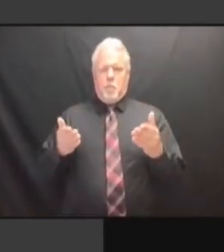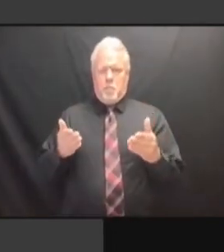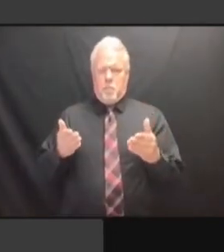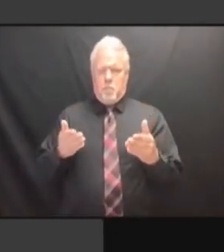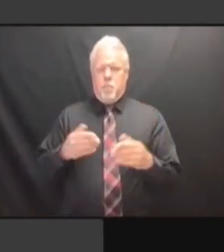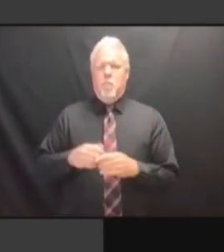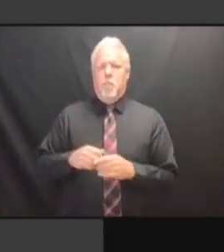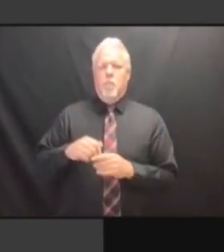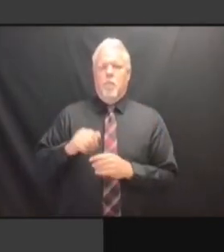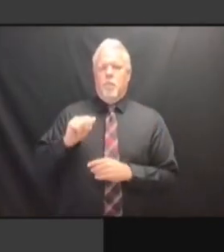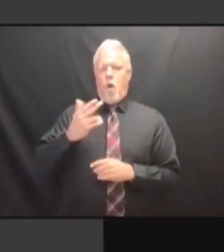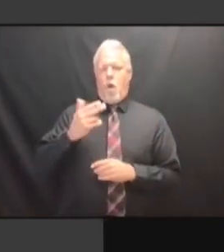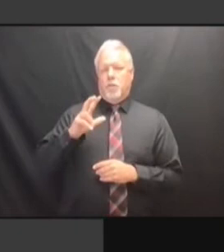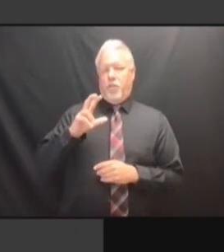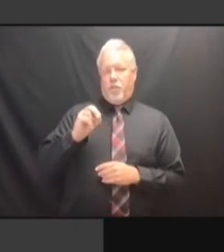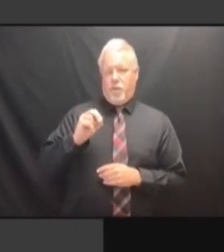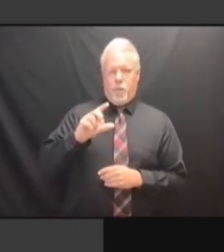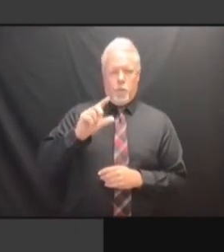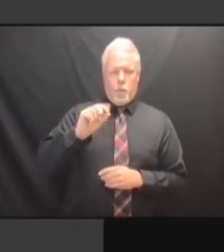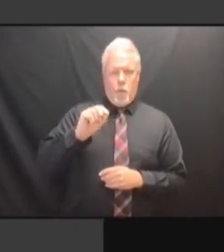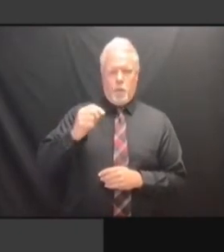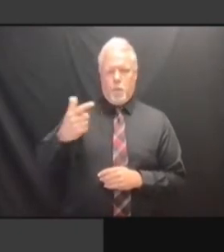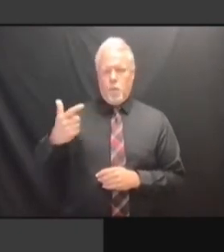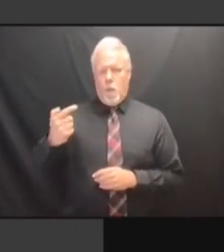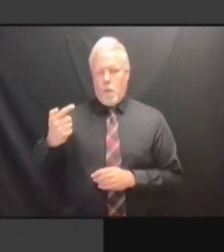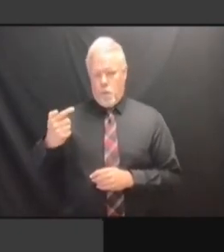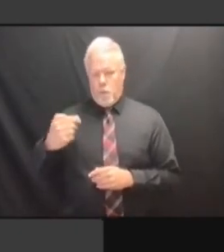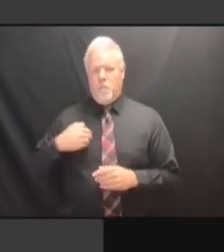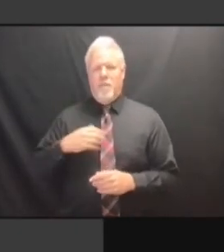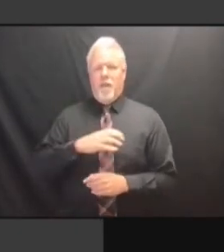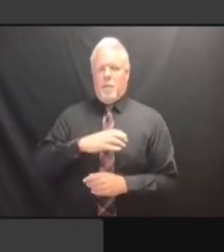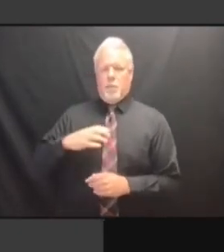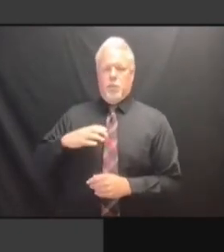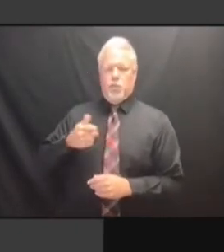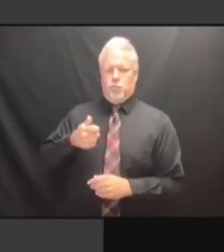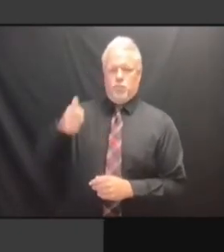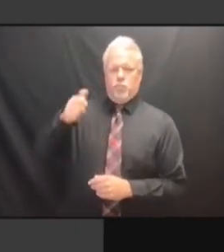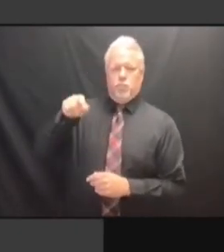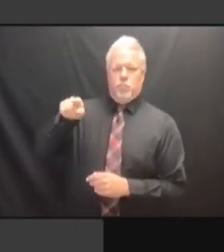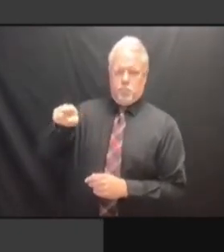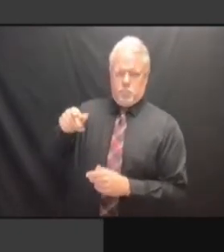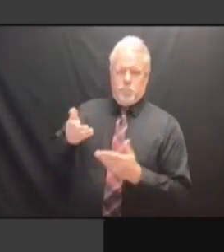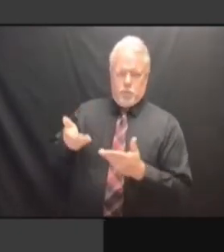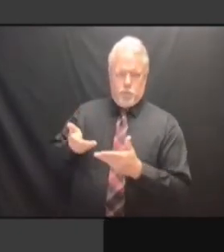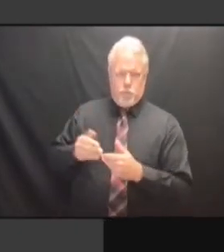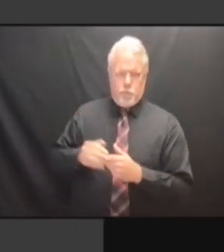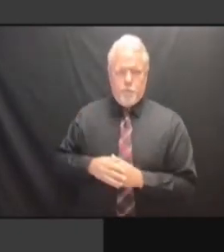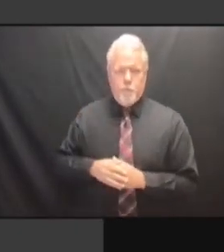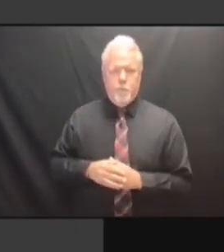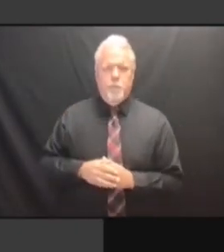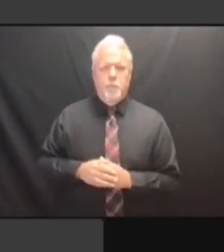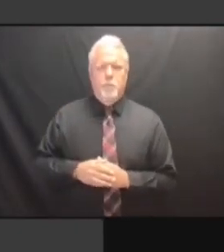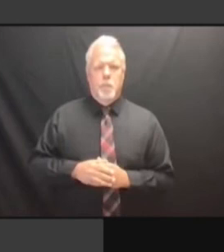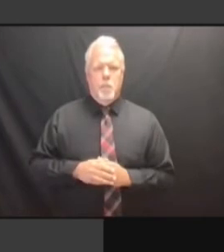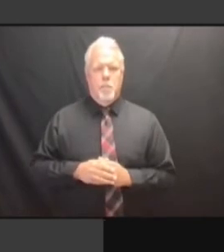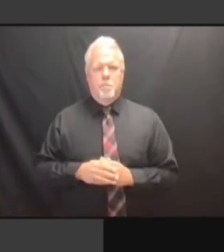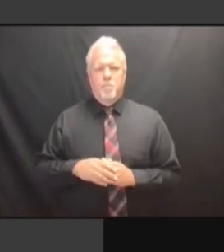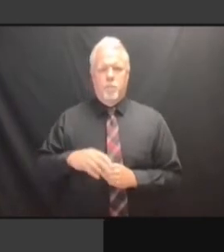AUGUST 30, 2021. I'M PETER AUGUST 30, 2021. I'M PETER COSENTE, AUGUST 30, 2021. I'M PETER COSENTE, MR. AUGUST 30, 2021. I'M PETER COSENTE, MR. LA AUGUST 30, 2021. I'M PETER COSENTE, MR. LA SALLE, I'M PETER COSENTE, MR. LA SALLE, I'M PETER COSENTE, MR. LA SALLE, YOU'RE I'M PETER COSENTE, MR. LA SALLE, YOU'RE WITH I'M PETER COSENTE, MR. LA SALLE, YOU'RE WITH ME. YOU'RE WITH ME. YOU'RE WITH ME. WE'LL YOU'RE WITH ME. WE'LL BEGIN YOU'RE WITH ME. WE'LL BEGIN WITH YOU'RE WITH ME. WE'LL BEGIN WITH MINUTES YOU'RE WITH ME. WE'LL BEGIN WITH MINUTES FROM YOU'RE WITH ME. WE'LL BEGIN WITH MINUTES FROM -- WE'LL BEGIN WITH MINUTES FROM -- WE'LL BEGIN WITH MINUTES FROM -- I WE'LL BEGIN WITH MINUTES FROM -- I GUESS WE'LL BEGIN WITH MINUTES FROM -- I GUESS WE WE'LL BEGIN WITH MINUTES FROM -- I GUESS WE HAVE